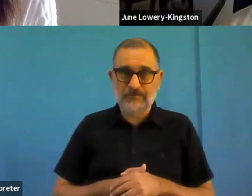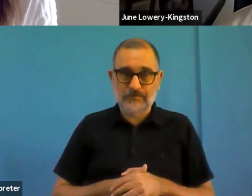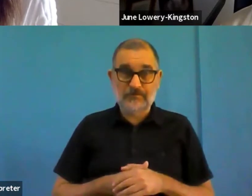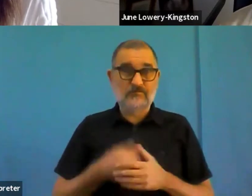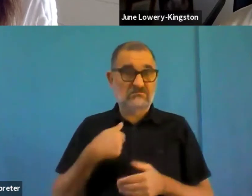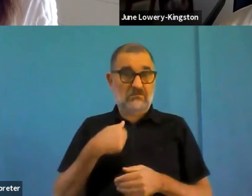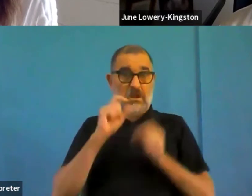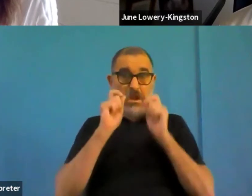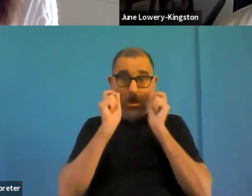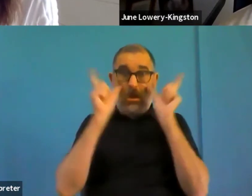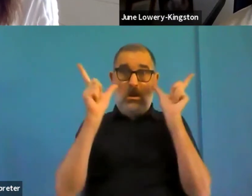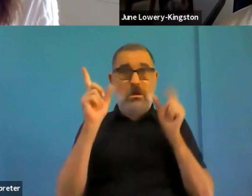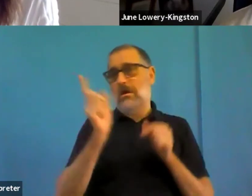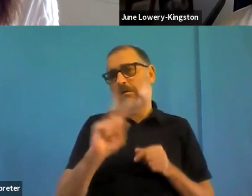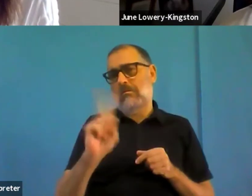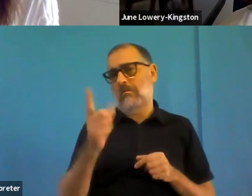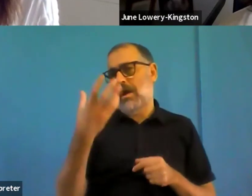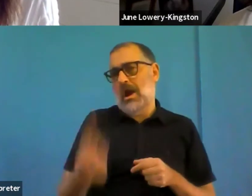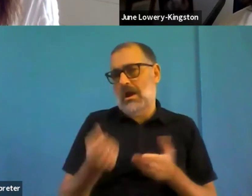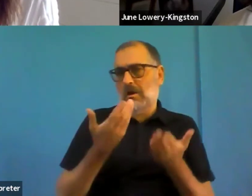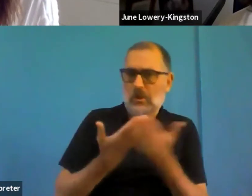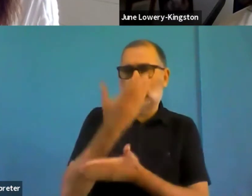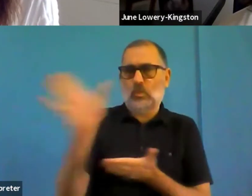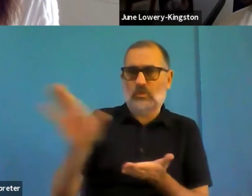Rights strategy, running from this year to 2030.